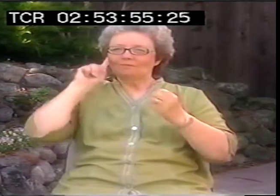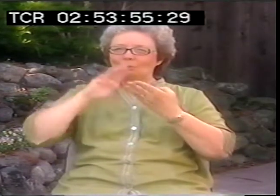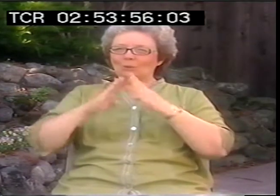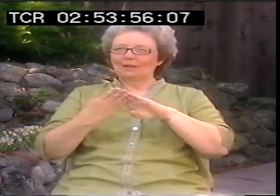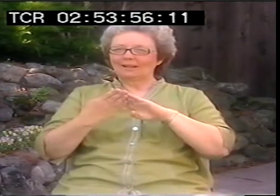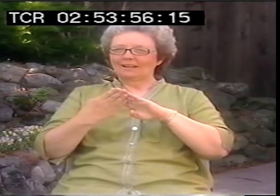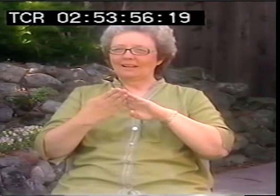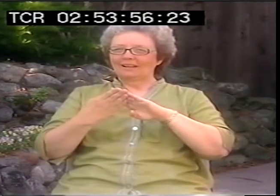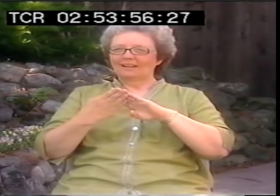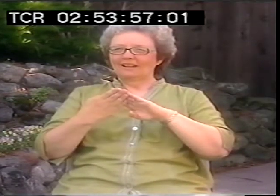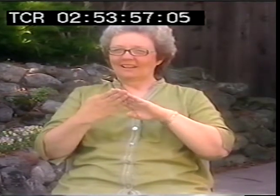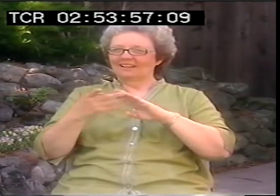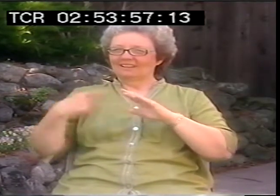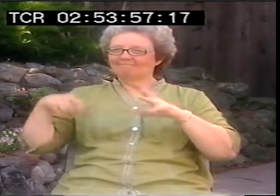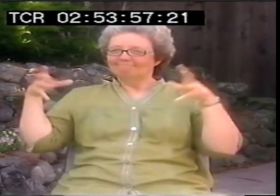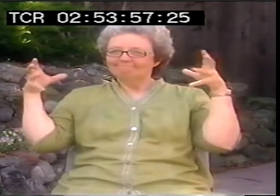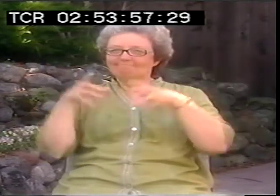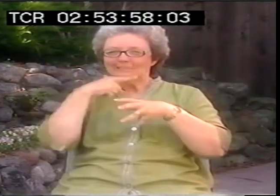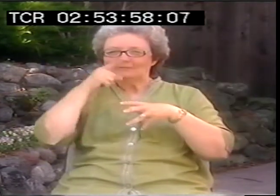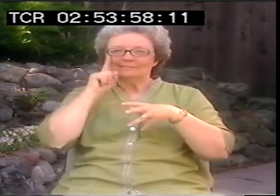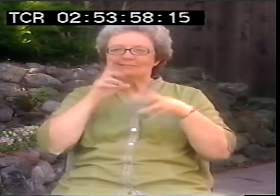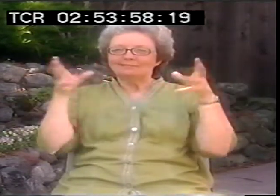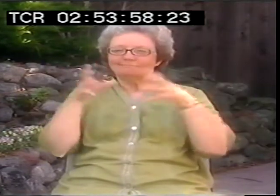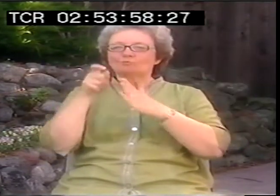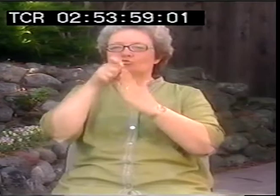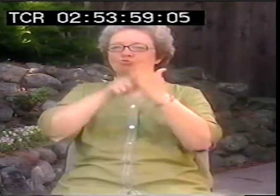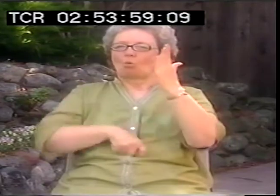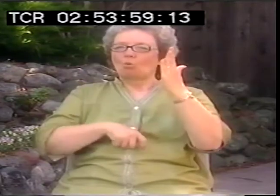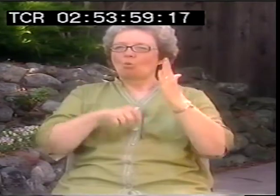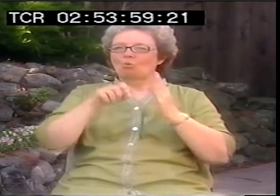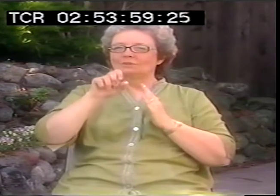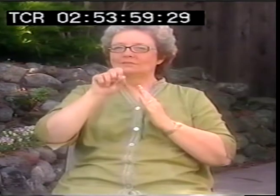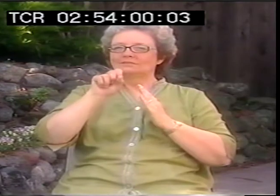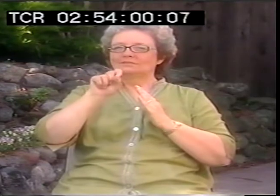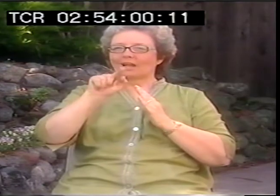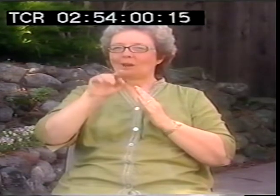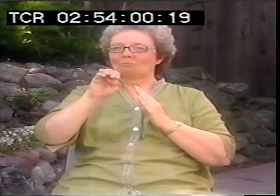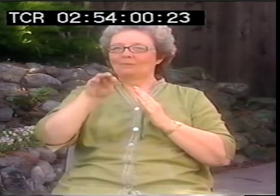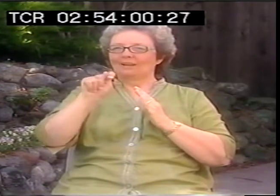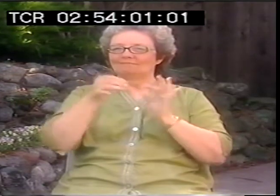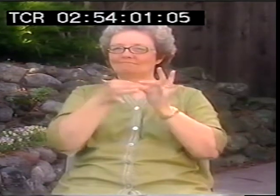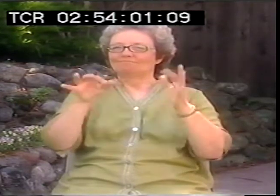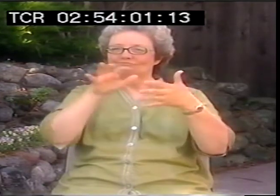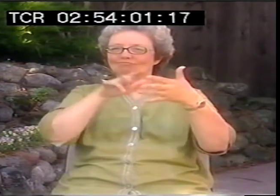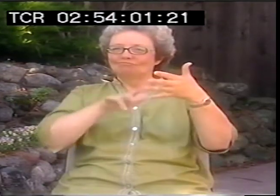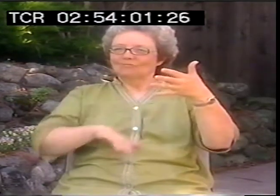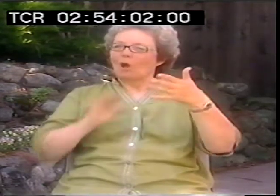and deaf people came together and crafted a